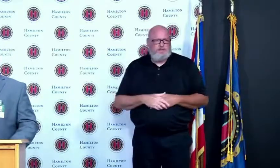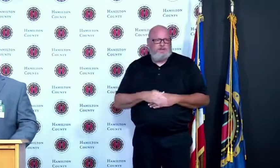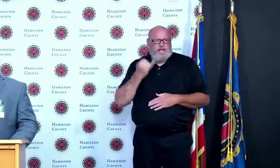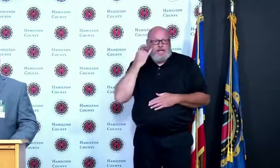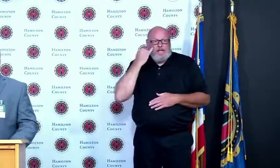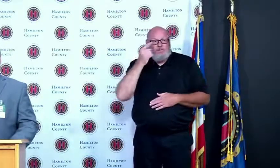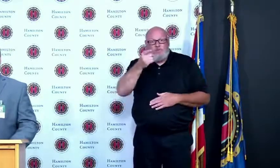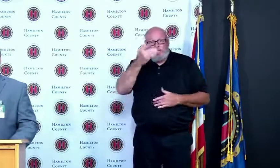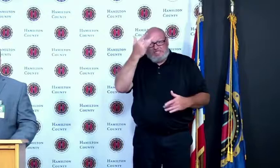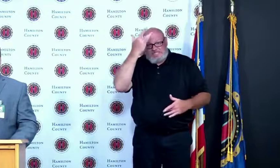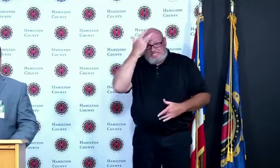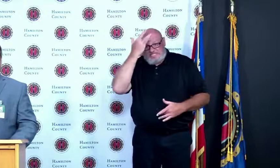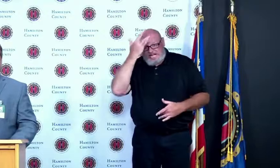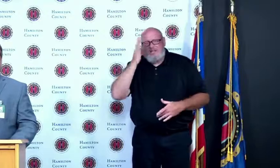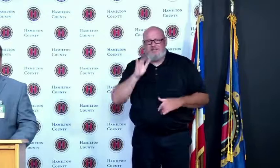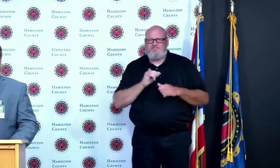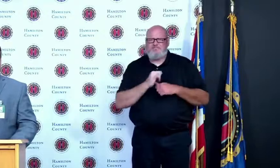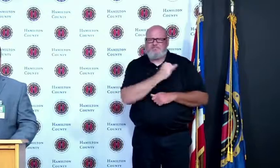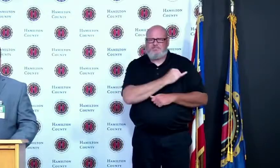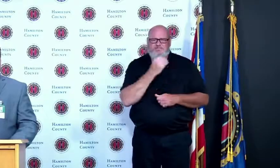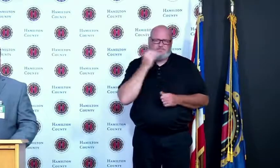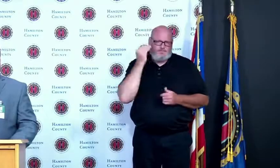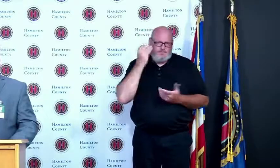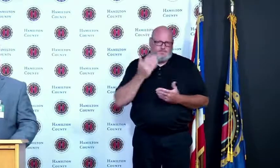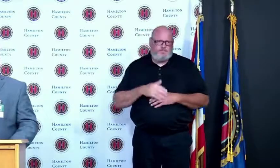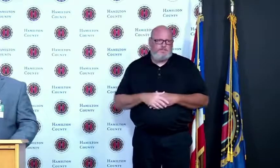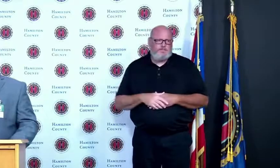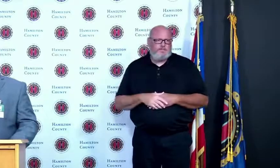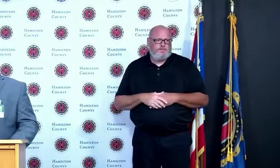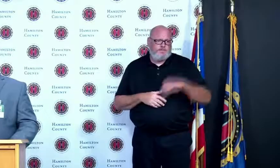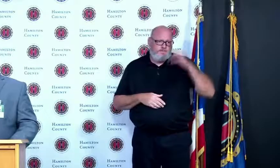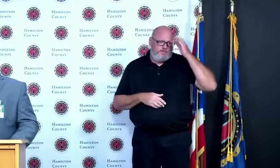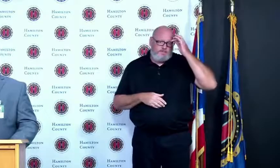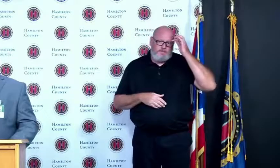out of this pandemic really happened fairly quickly you know June second announcement